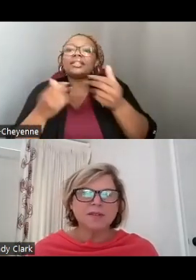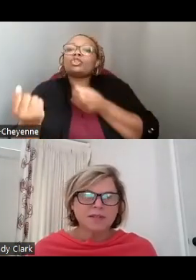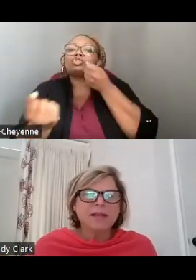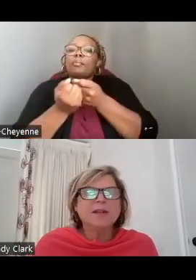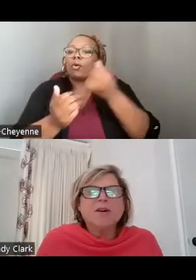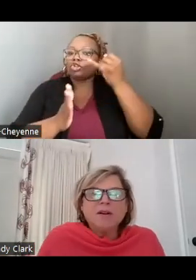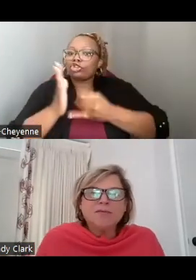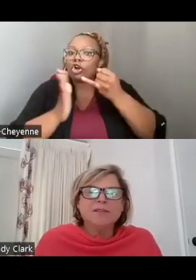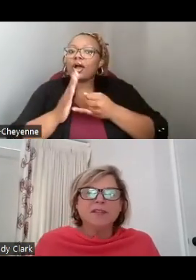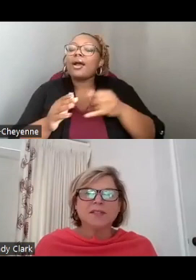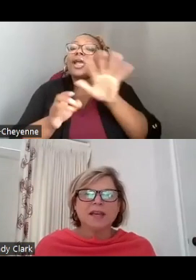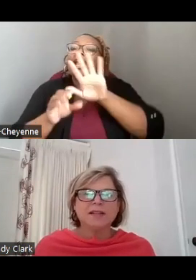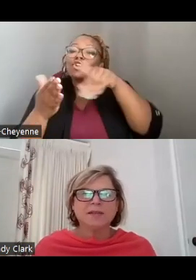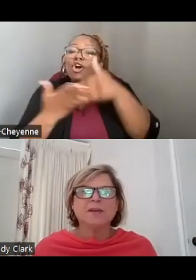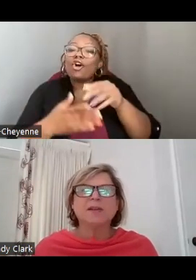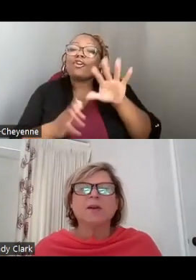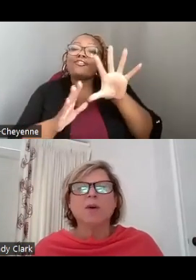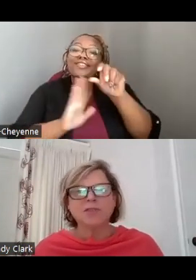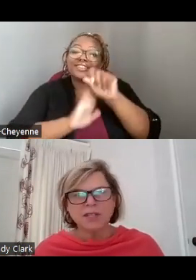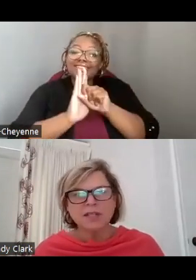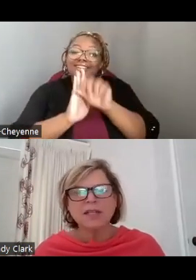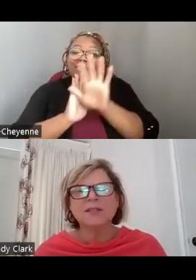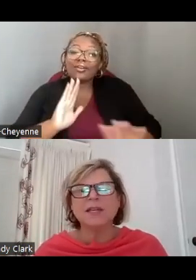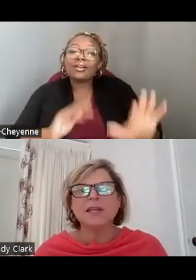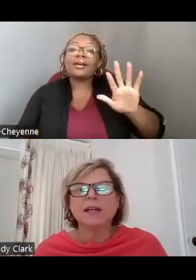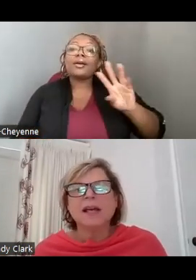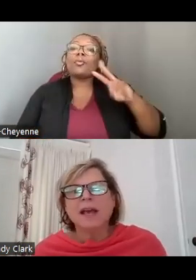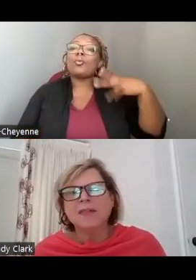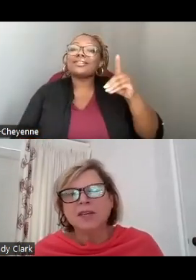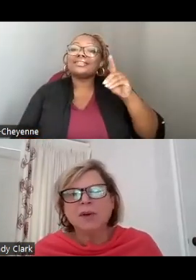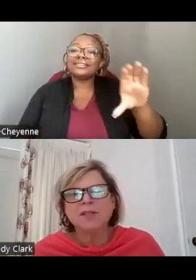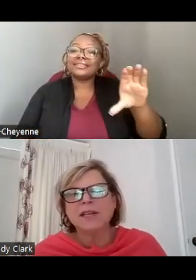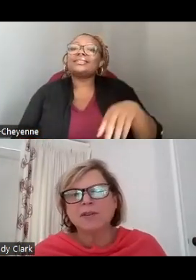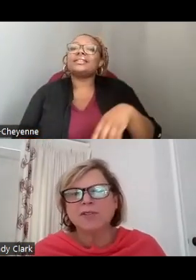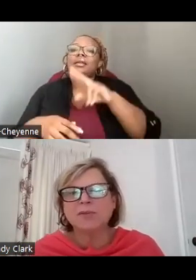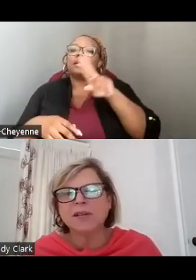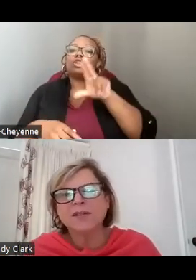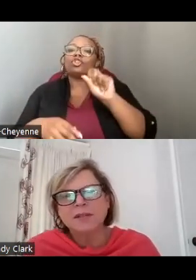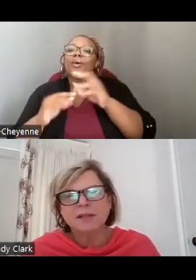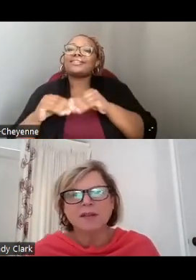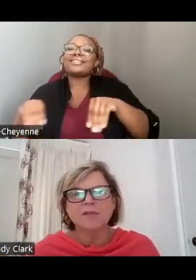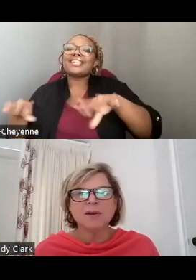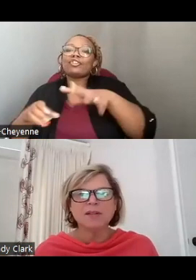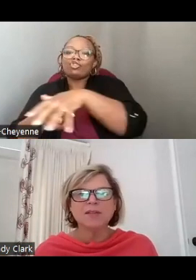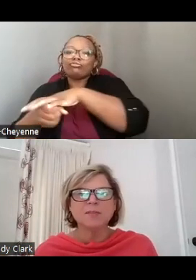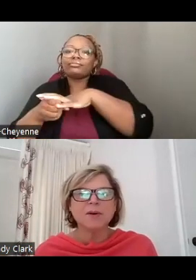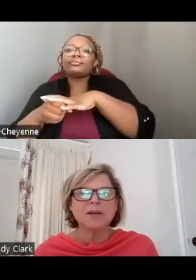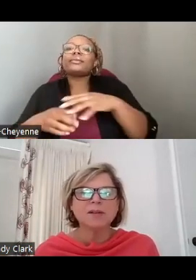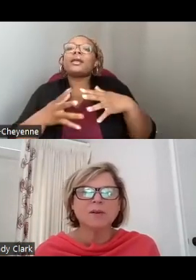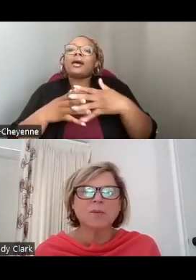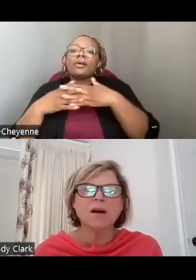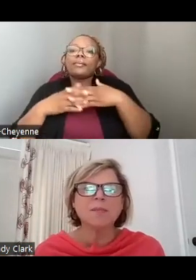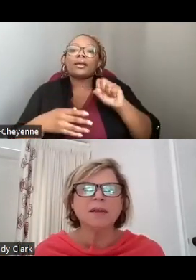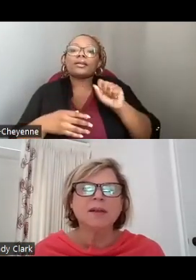ARTS IN ALL 50 STATES, WASHINGTON, DC, AND THE U.S TERRITORIES OF AMERICAN SAMOA, GUAM,